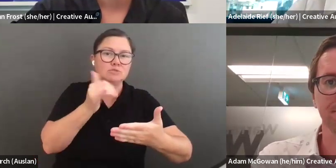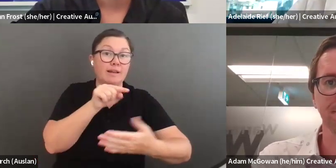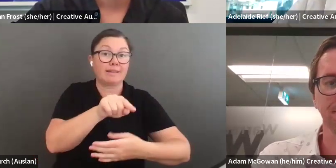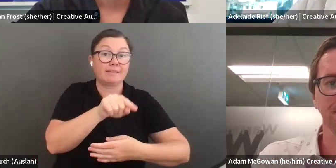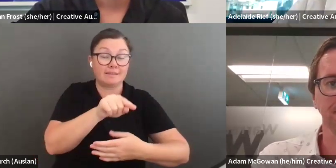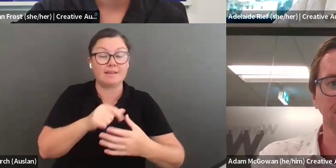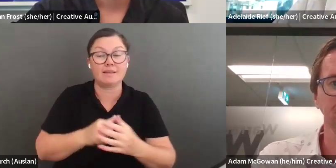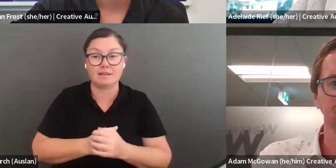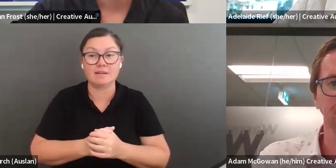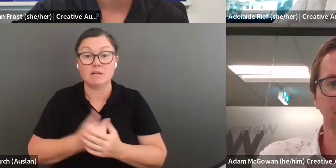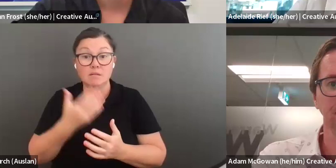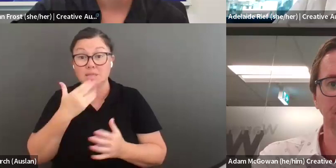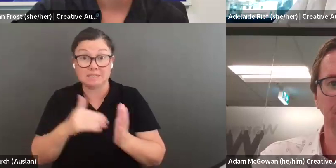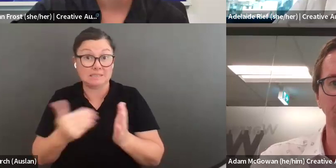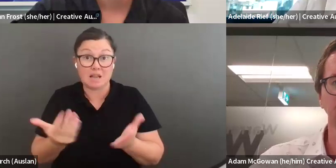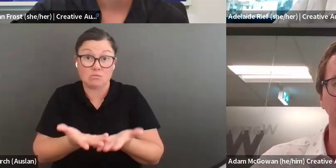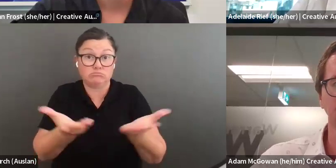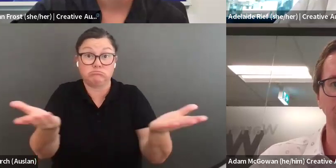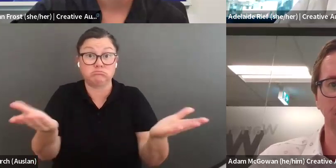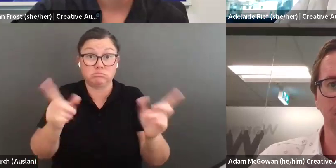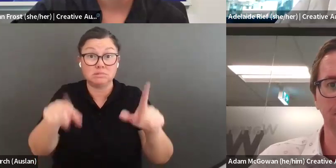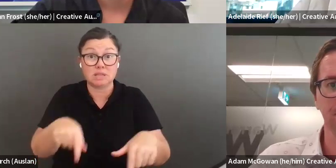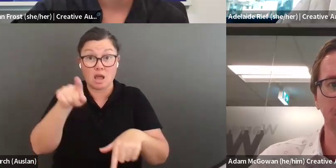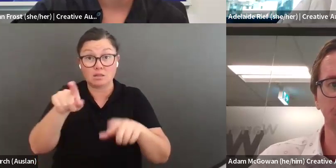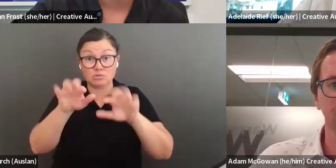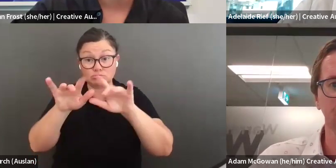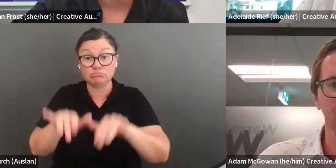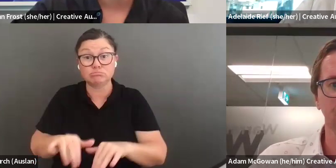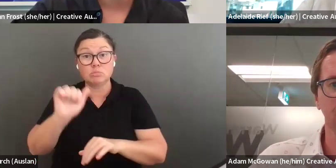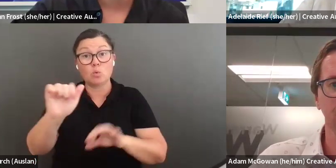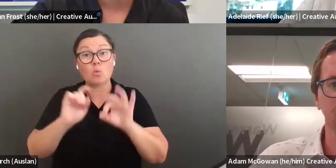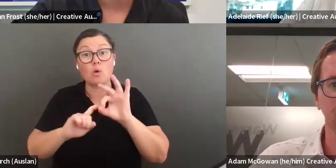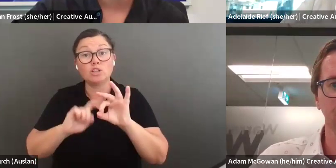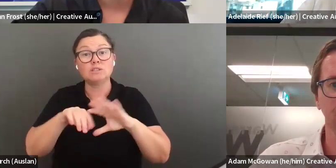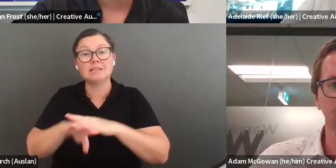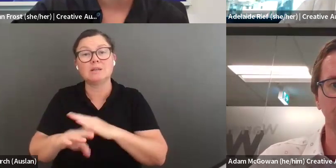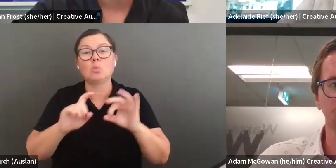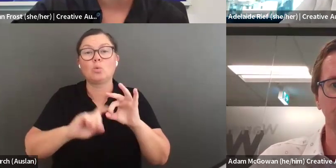anything you have missed, or if you need to leave early from the session today. So,